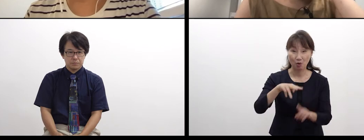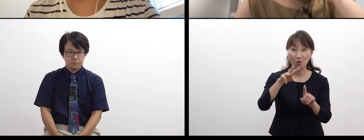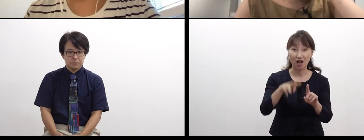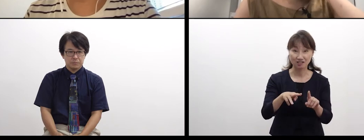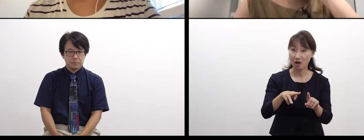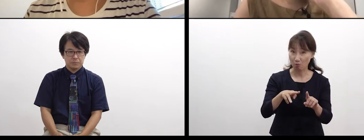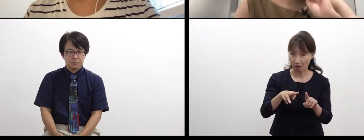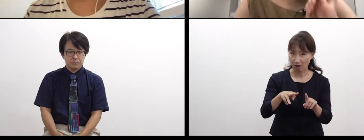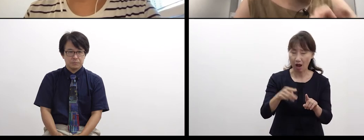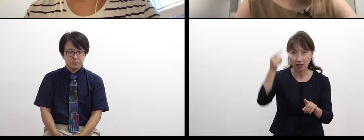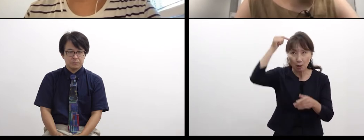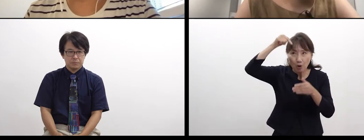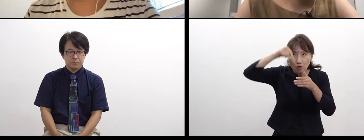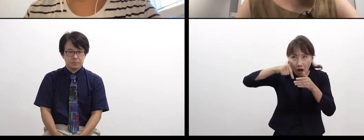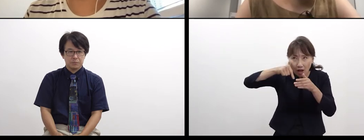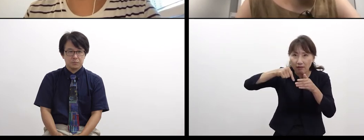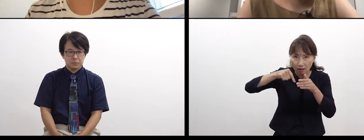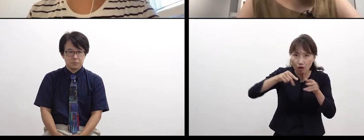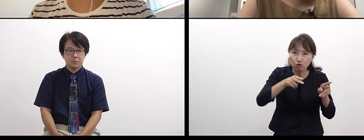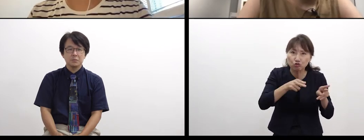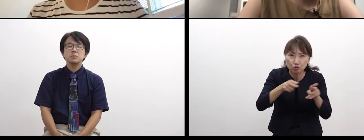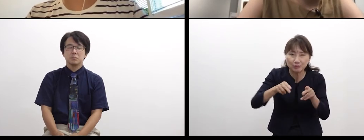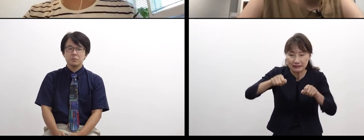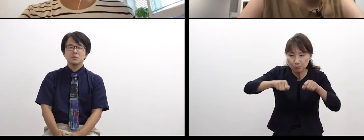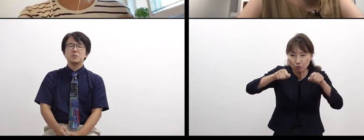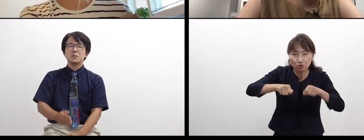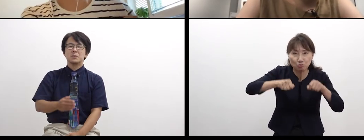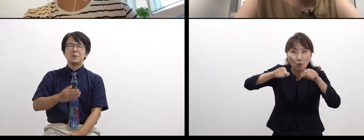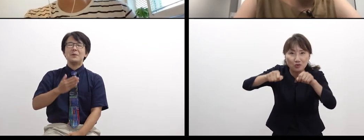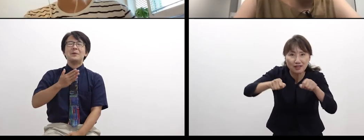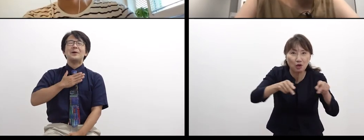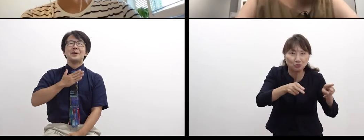Yes. (laugh)